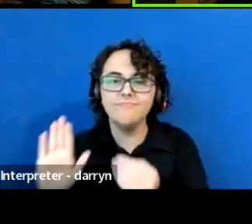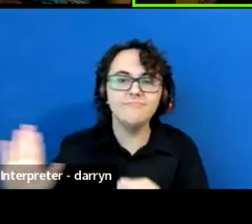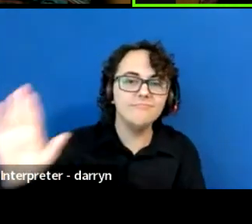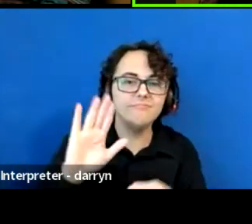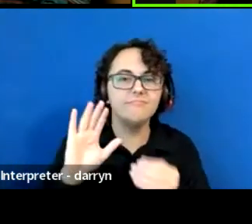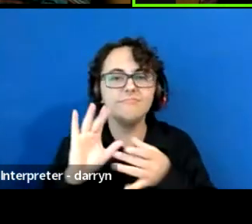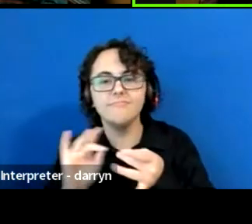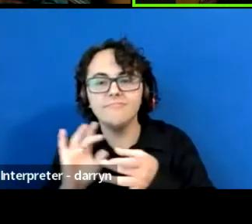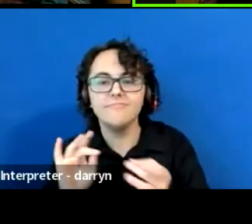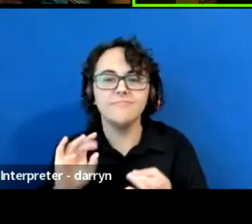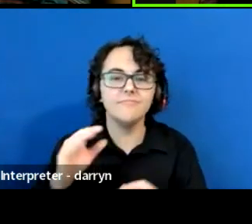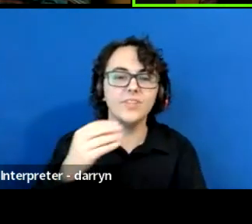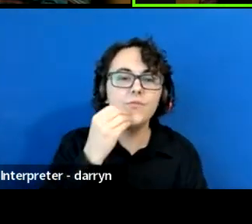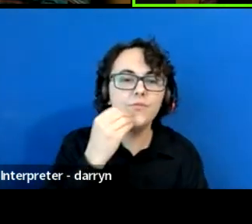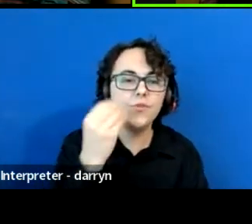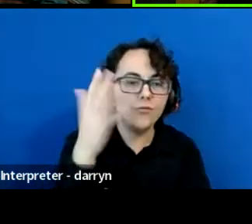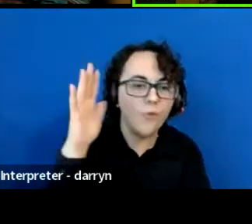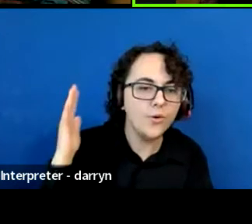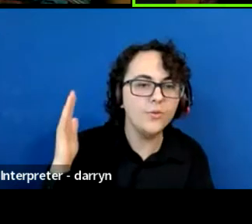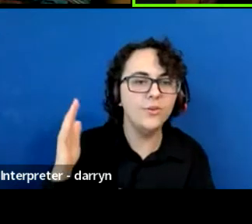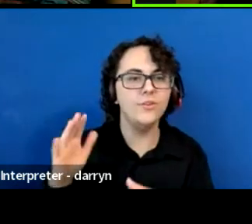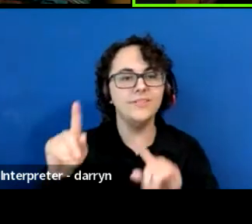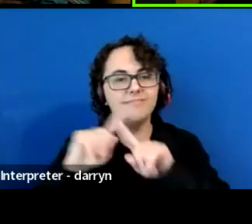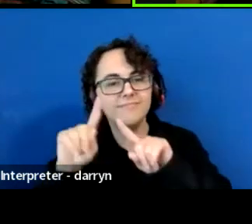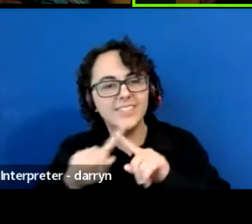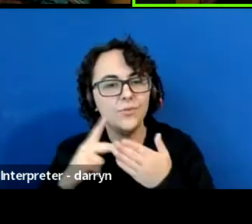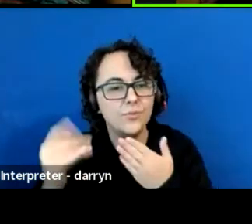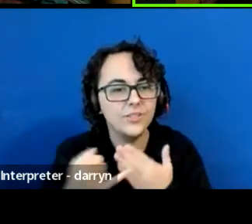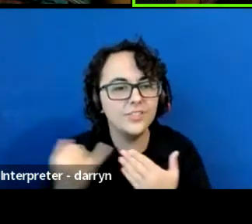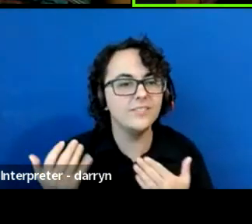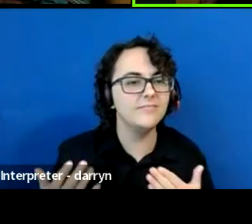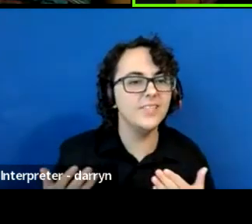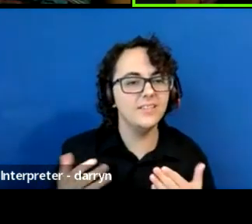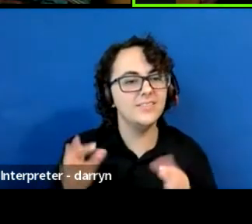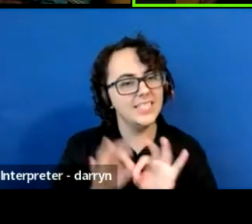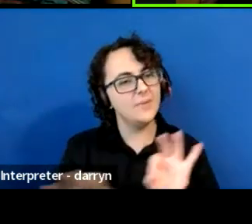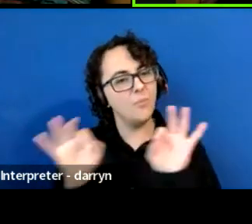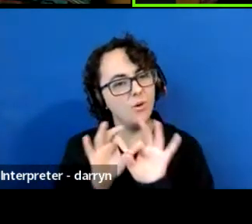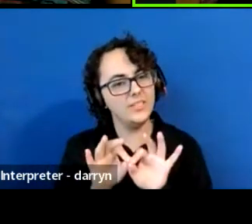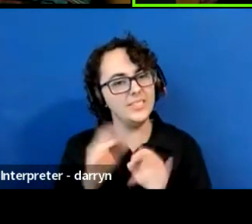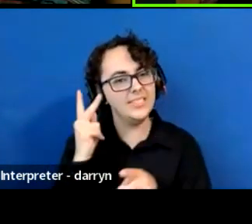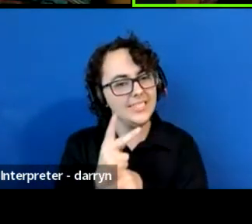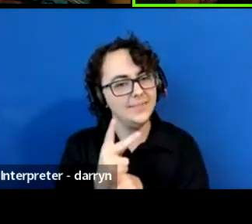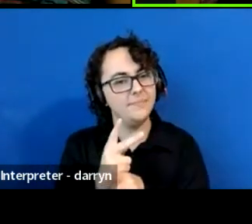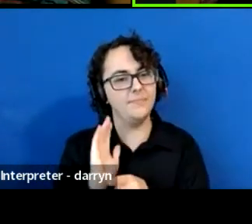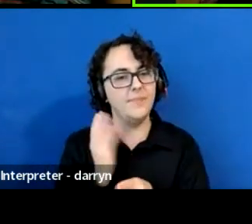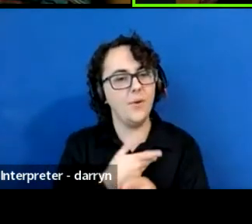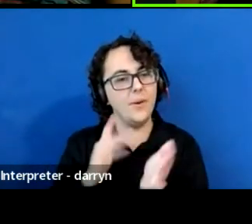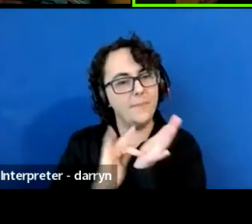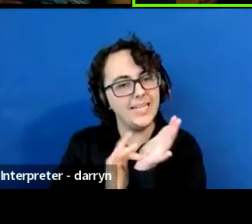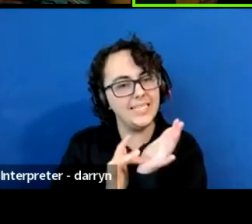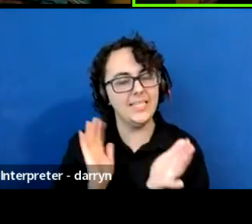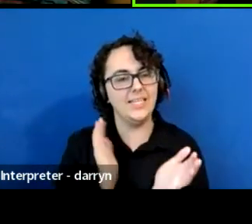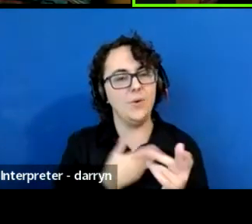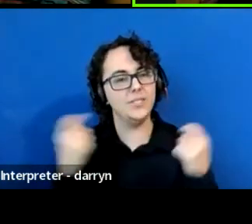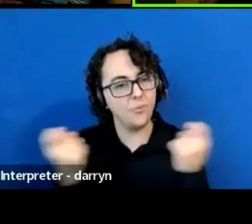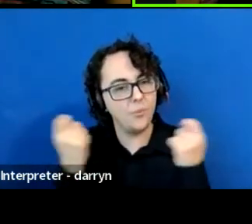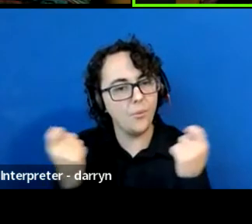about how it's important to have our medicine, our ceremony and our language, our music.